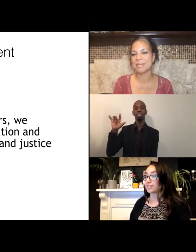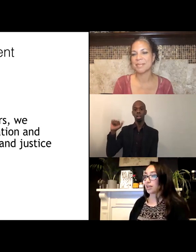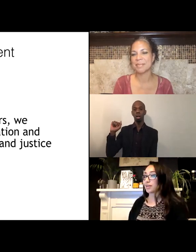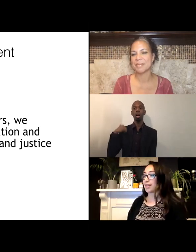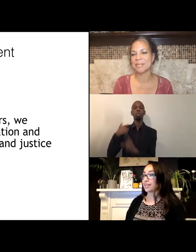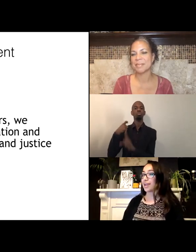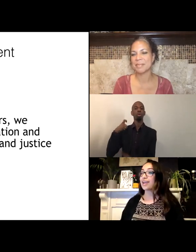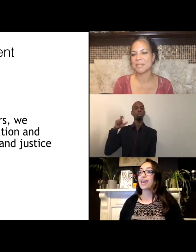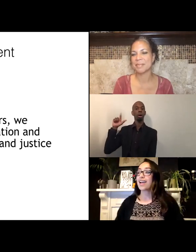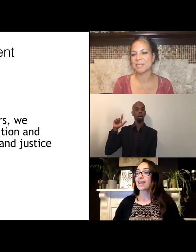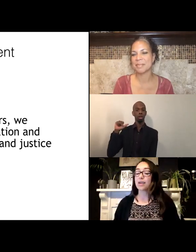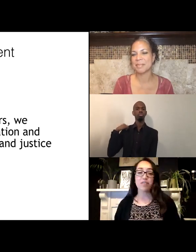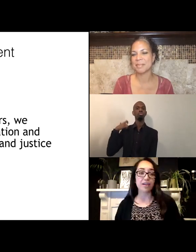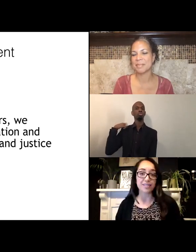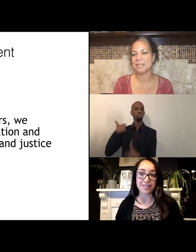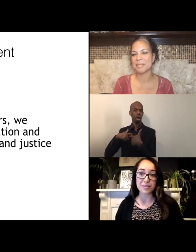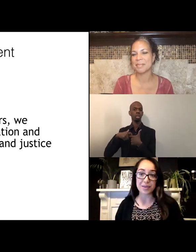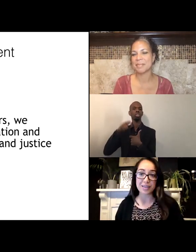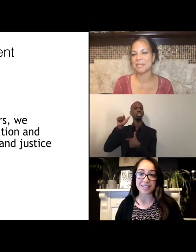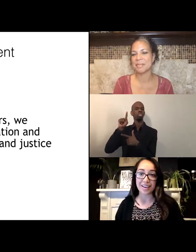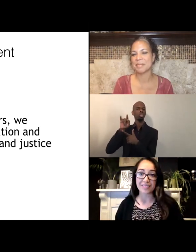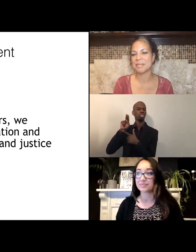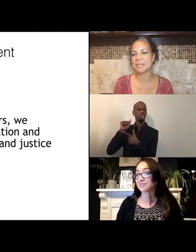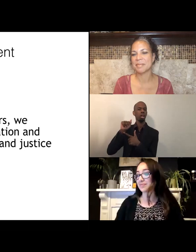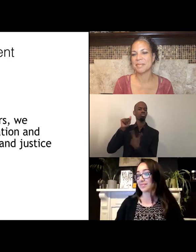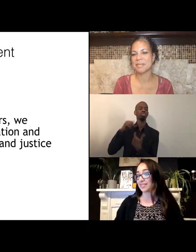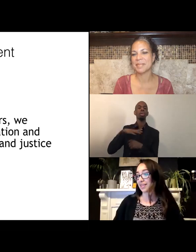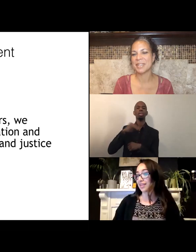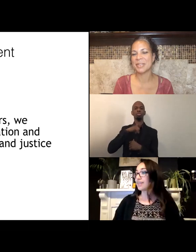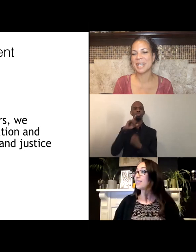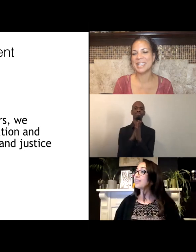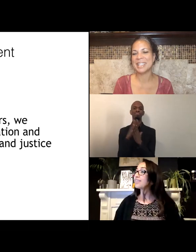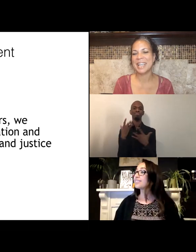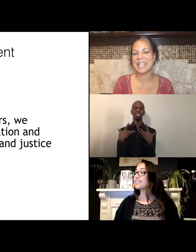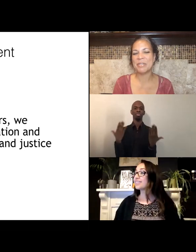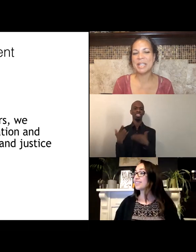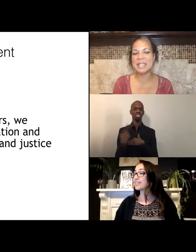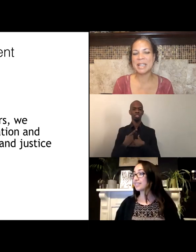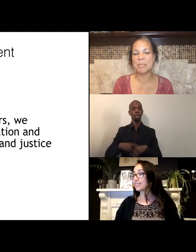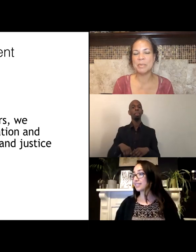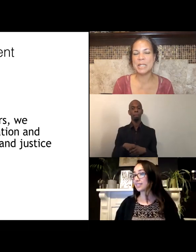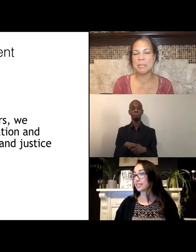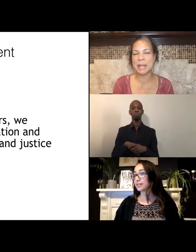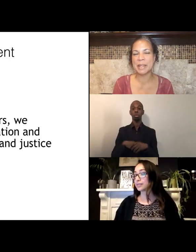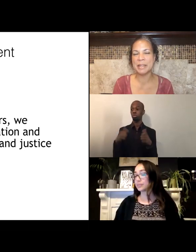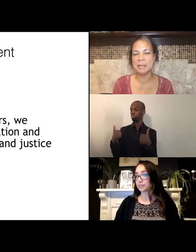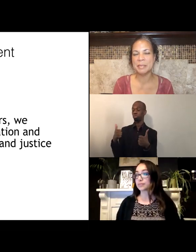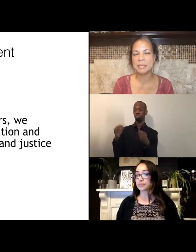I'm a Latina and I'm very excited to be here today. Great. And if we could take a deep breathe in,